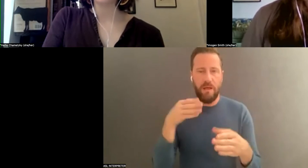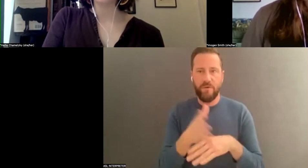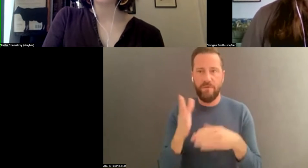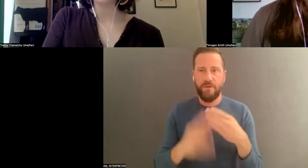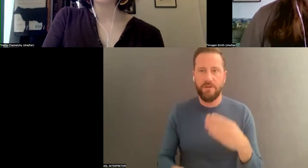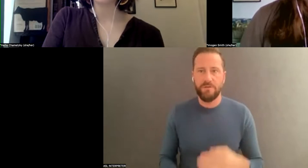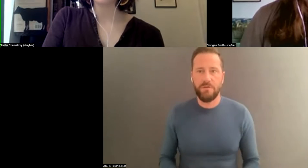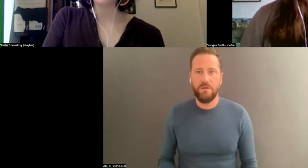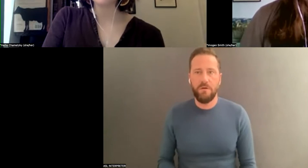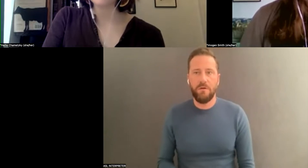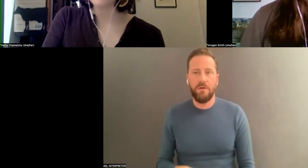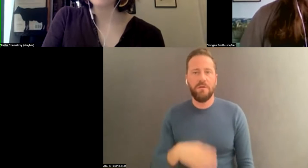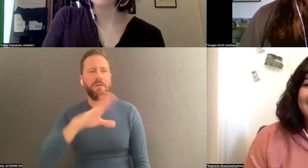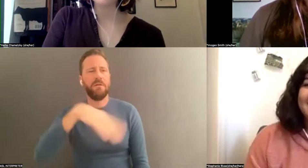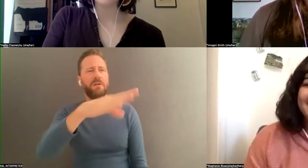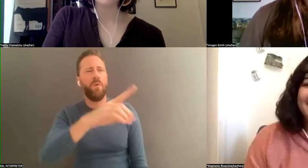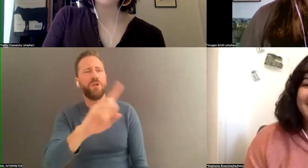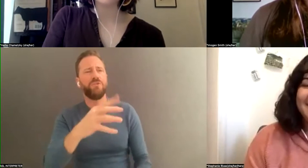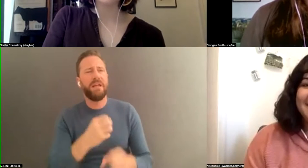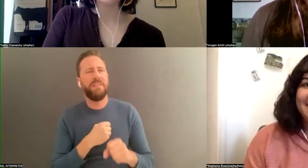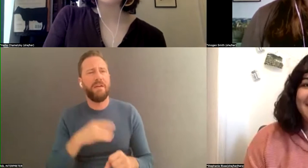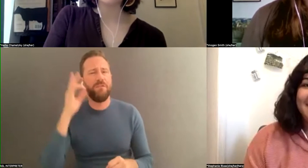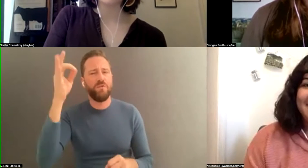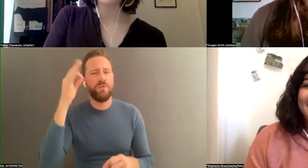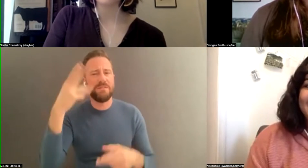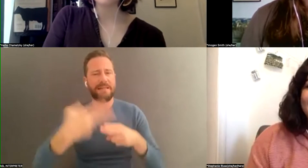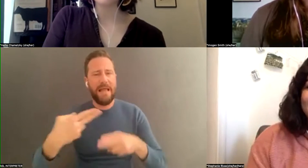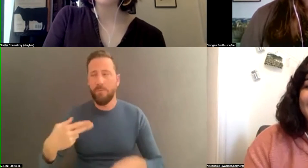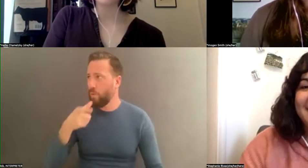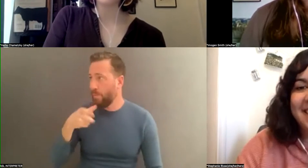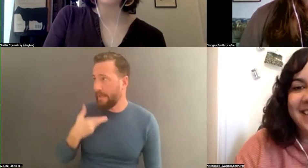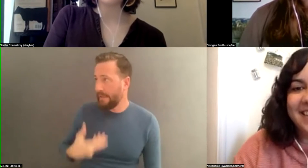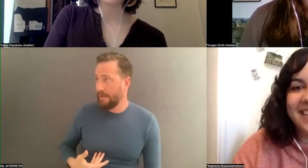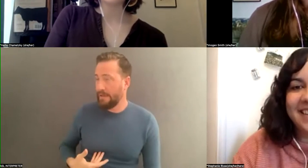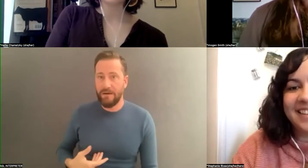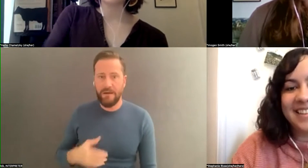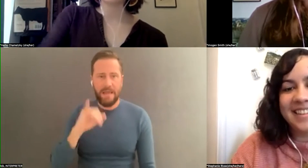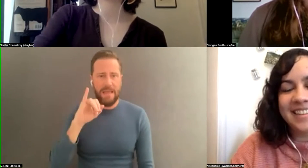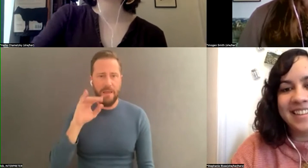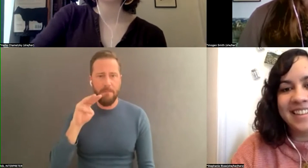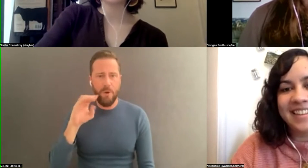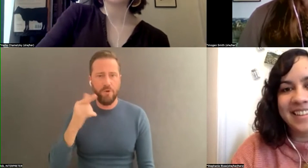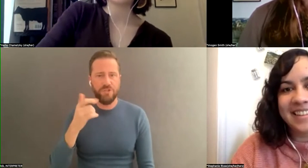. >> Mark Pickett: Where did you get that futureific name? >> Imogen Smith: Me